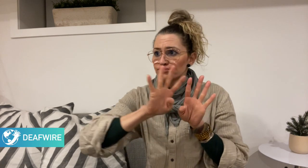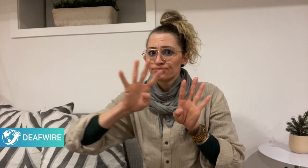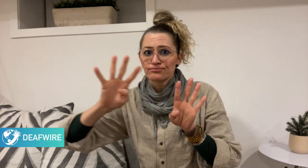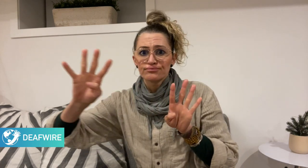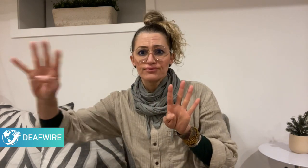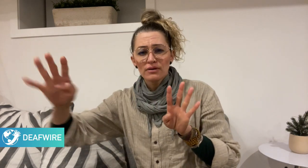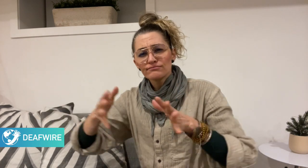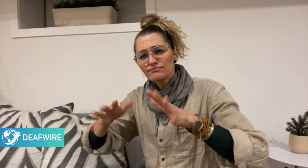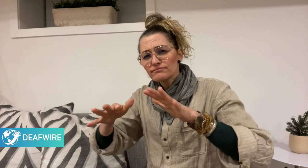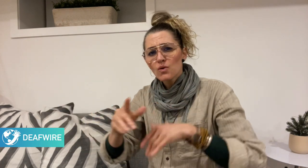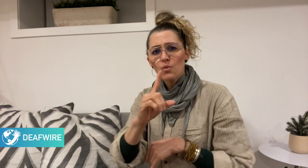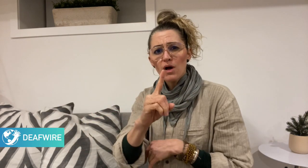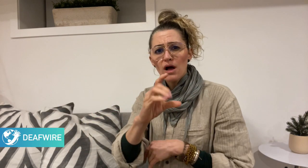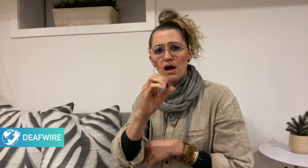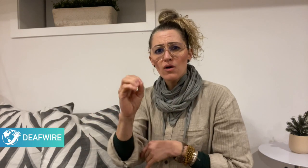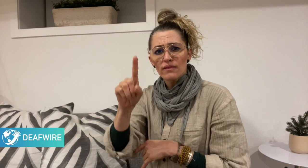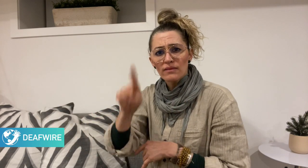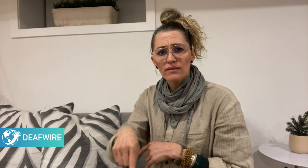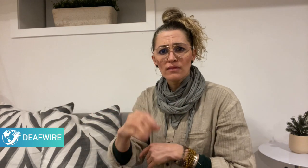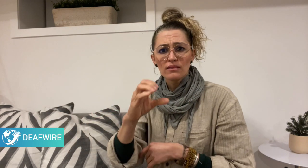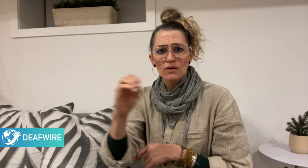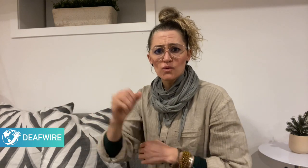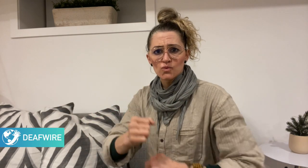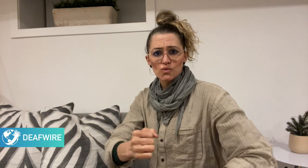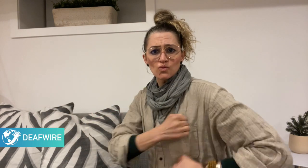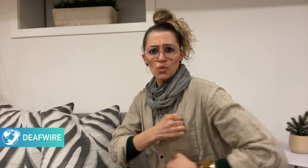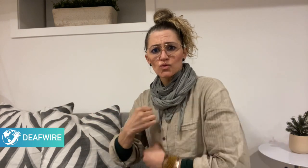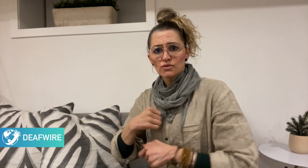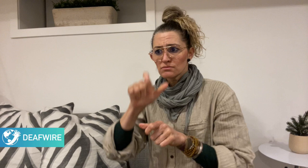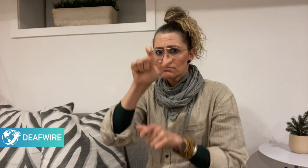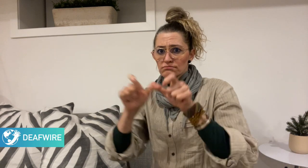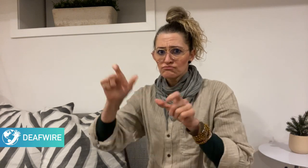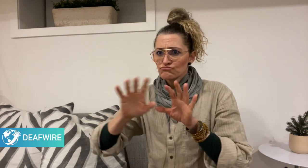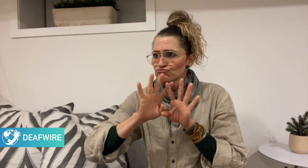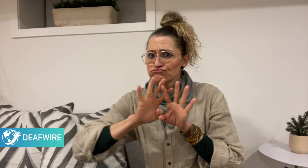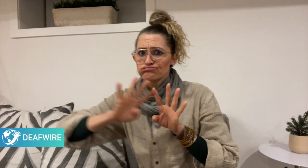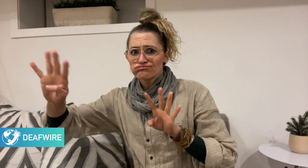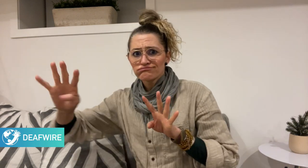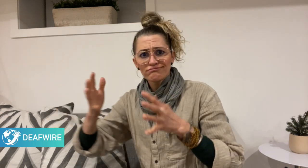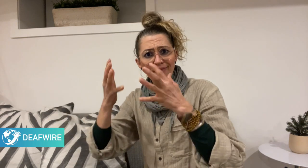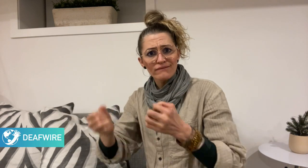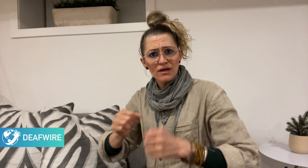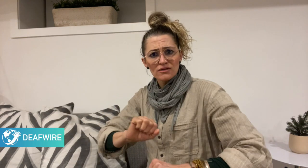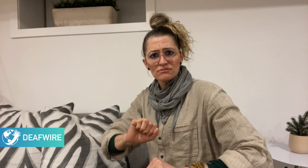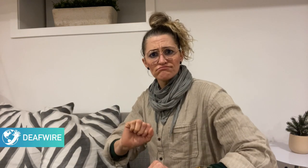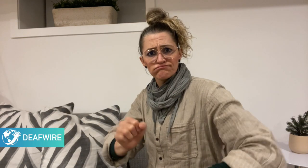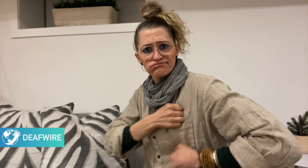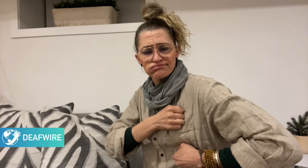the border of Russia and Ukraine. Prior to the attacks